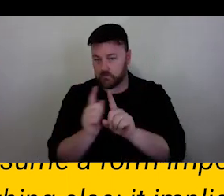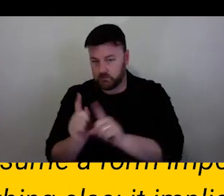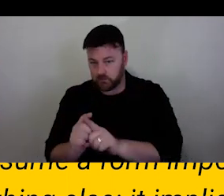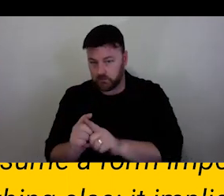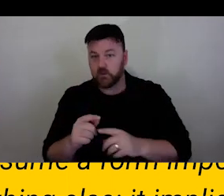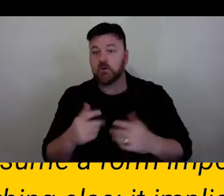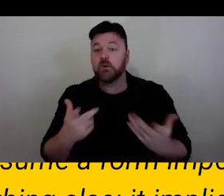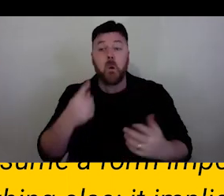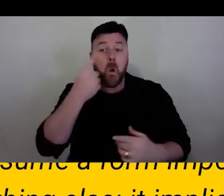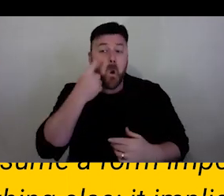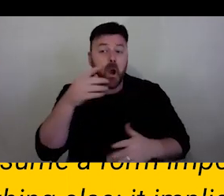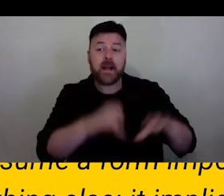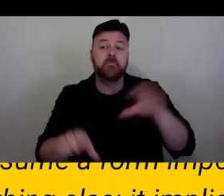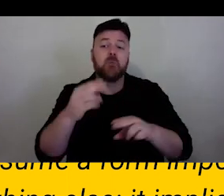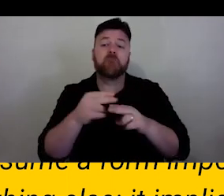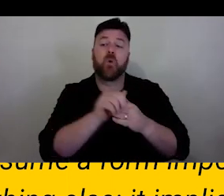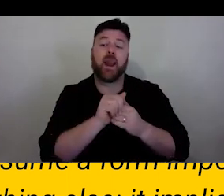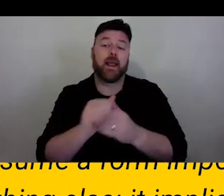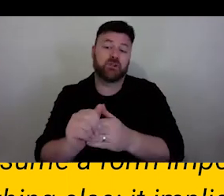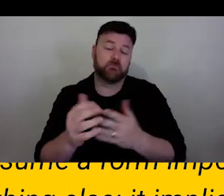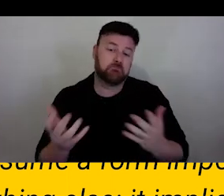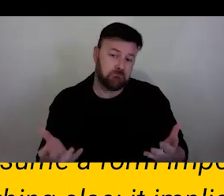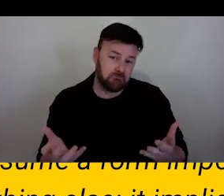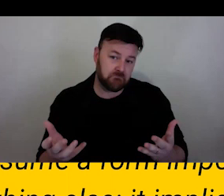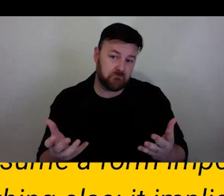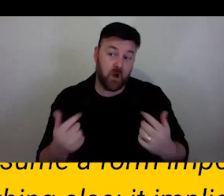experiment in leadership. We already came with a shared philosophy of